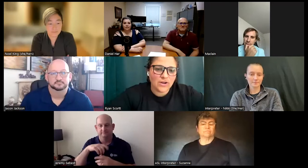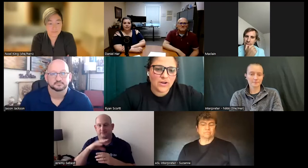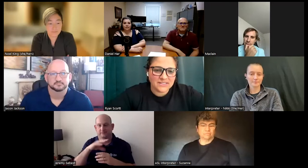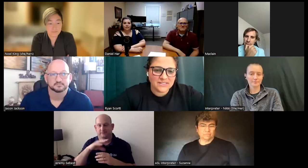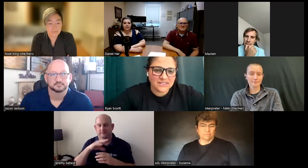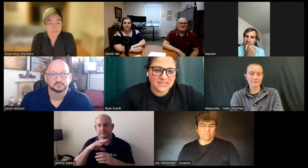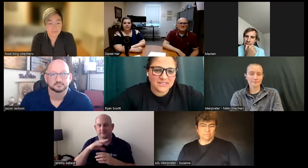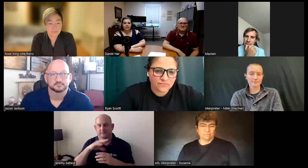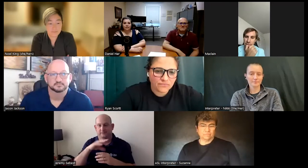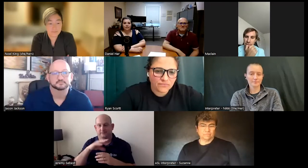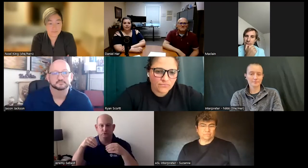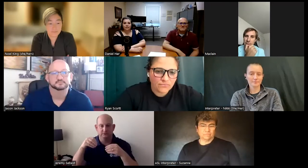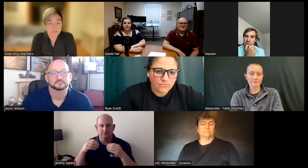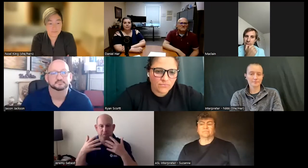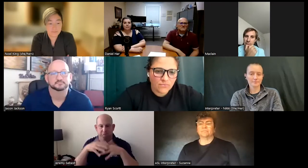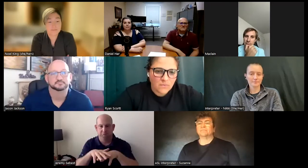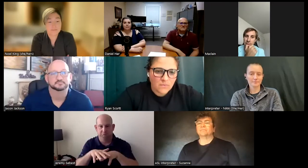graphic design.